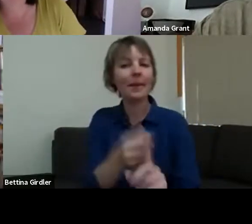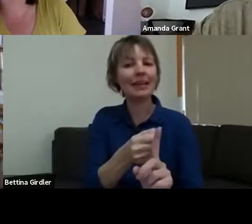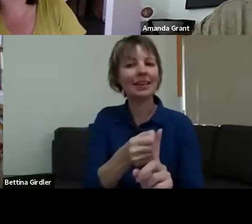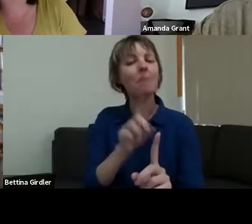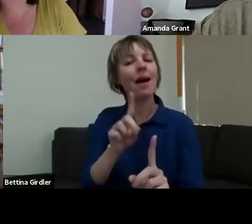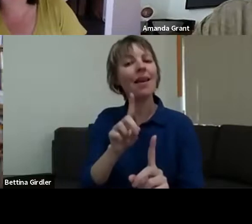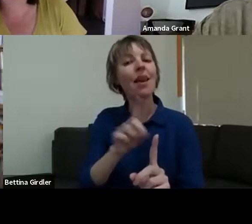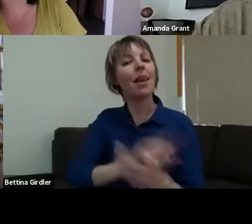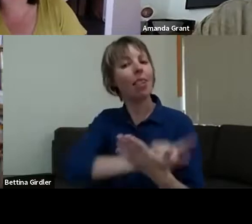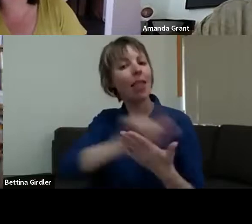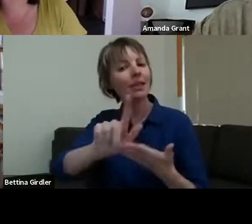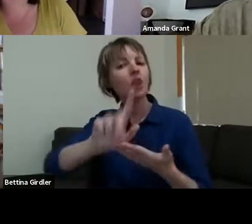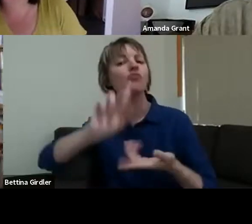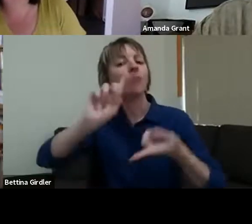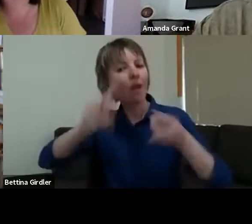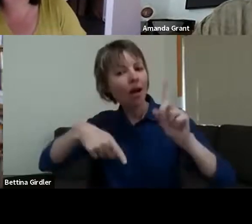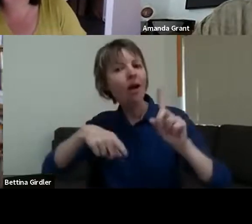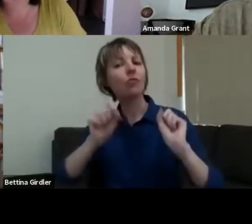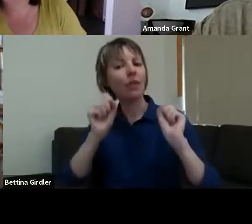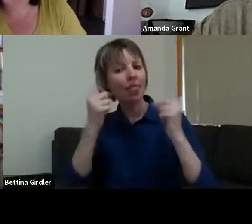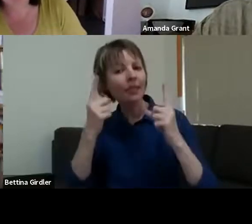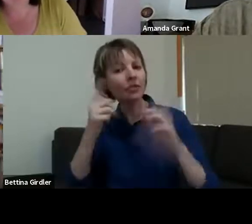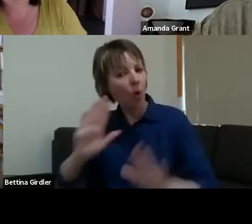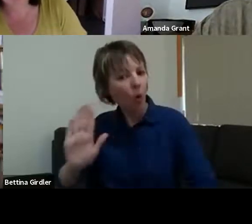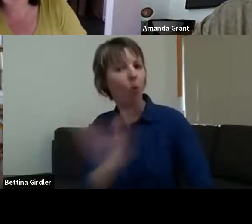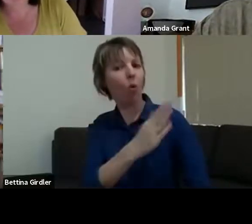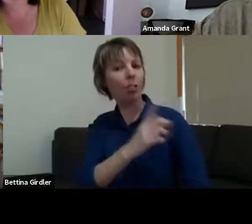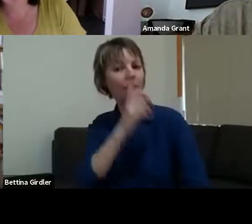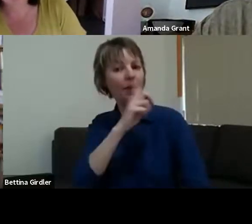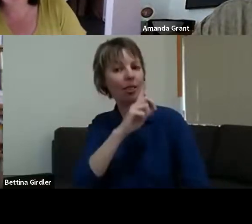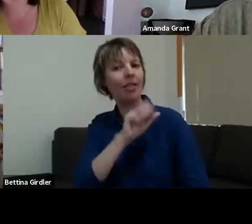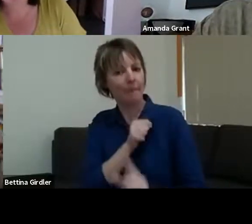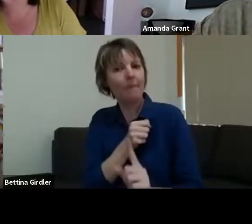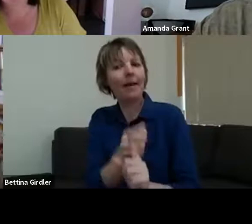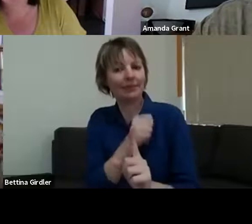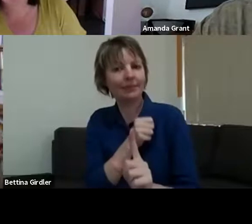deep grief or deep loss or deep pain or deep anxiety or anything, then